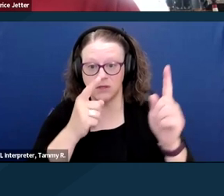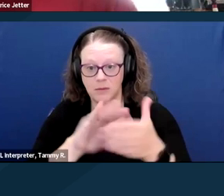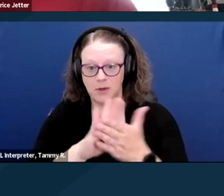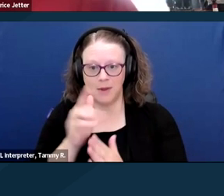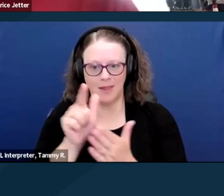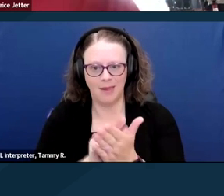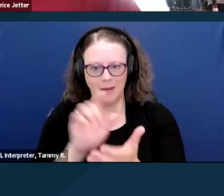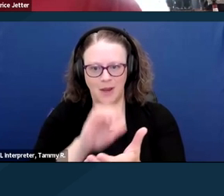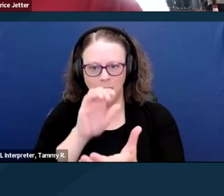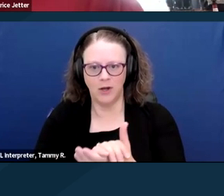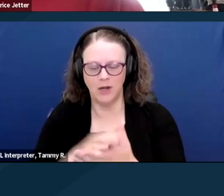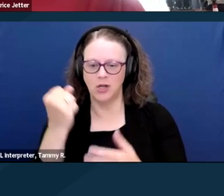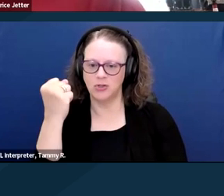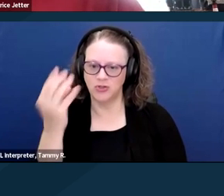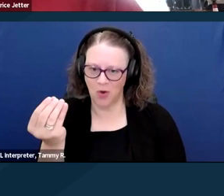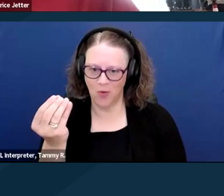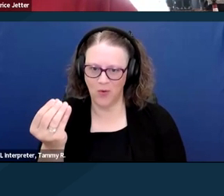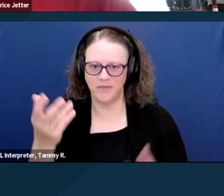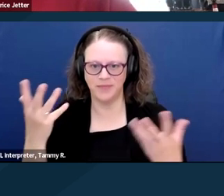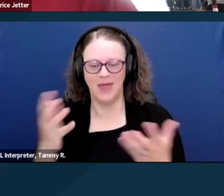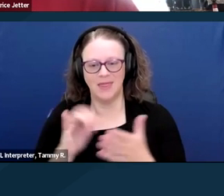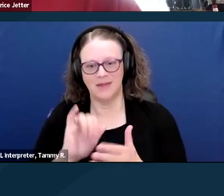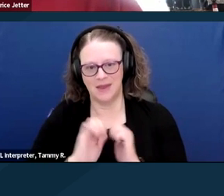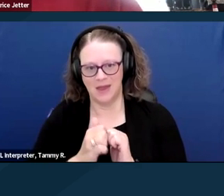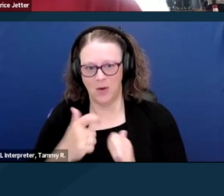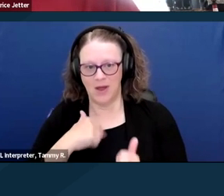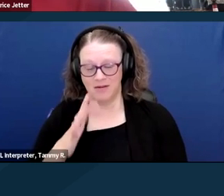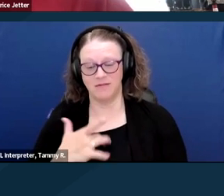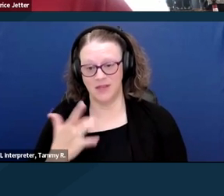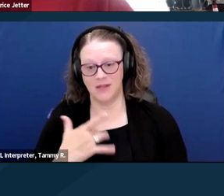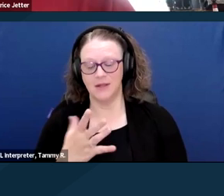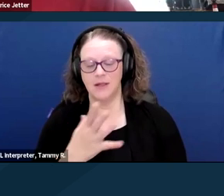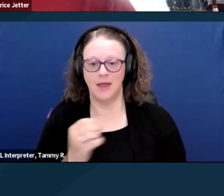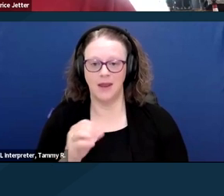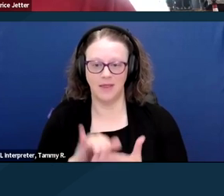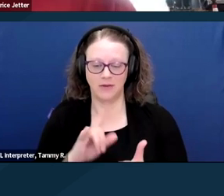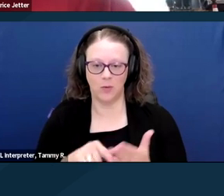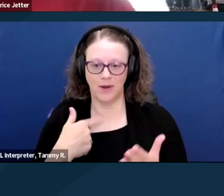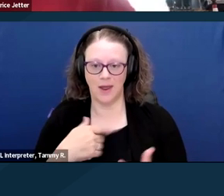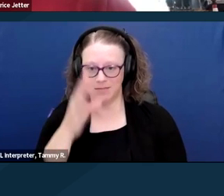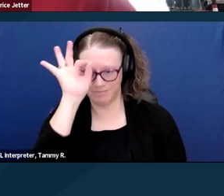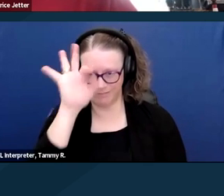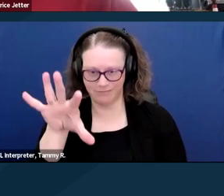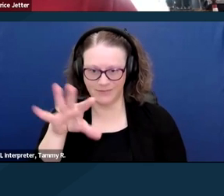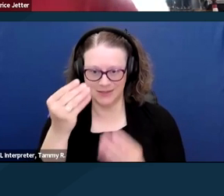So that's how I feel, and that's what I'm saying today. And thank you.